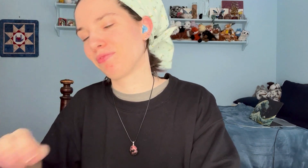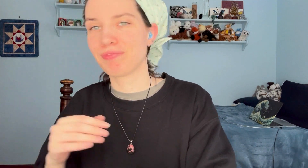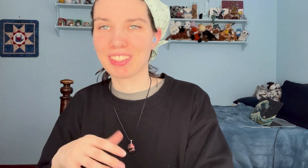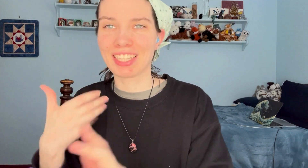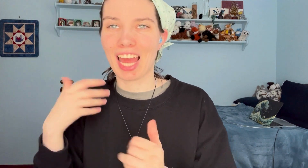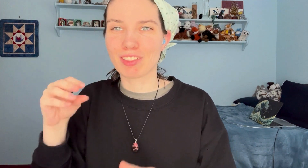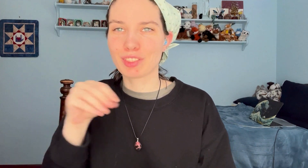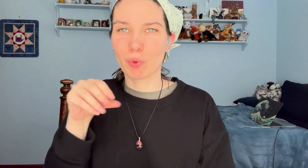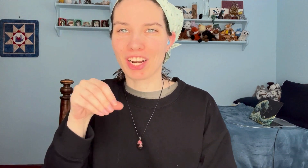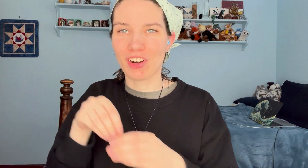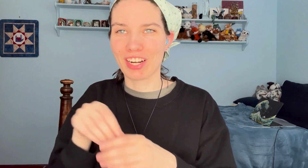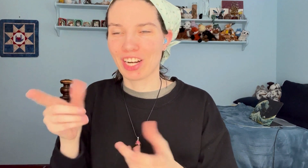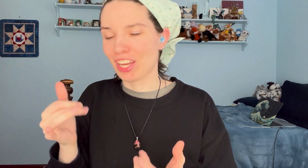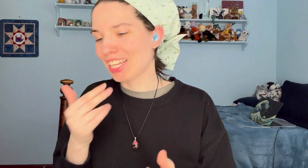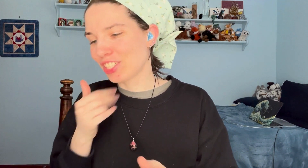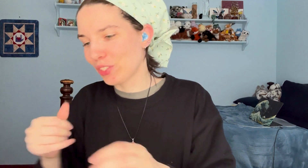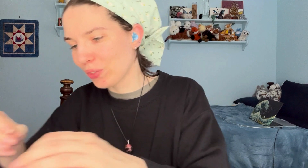It has sprinkles in there, that's cute